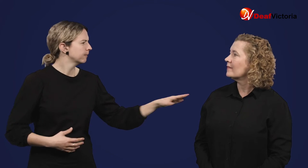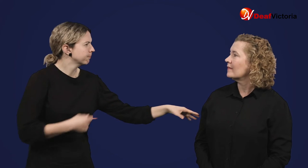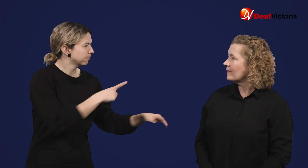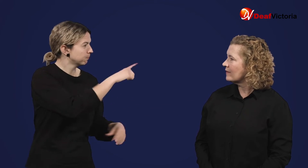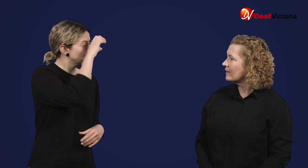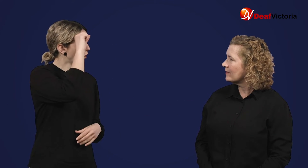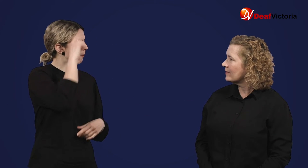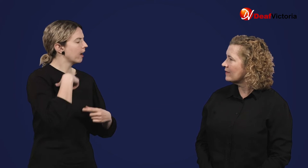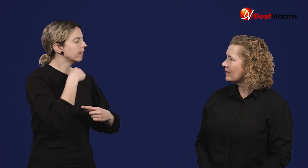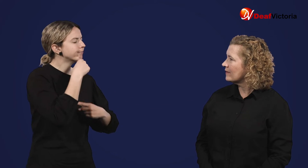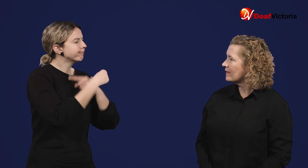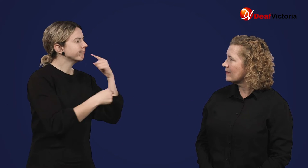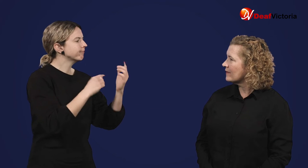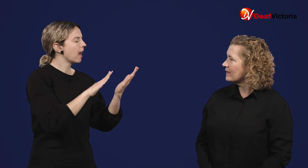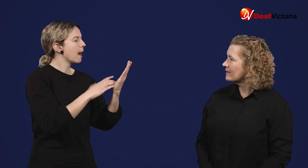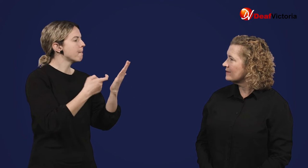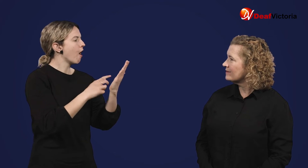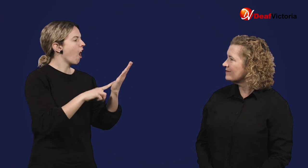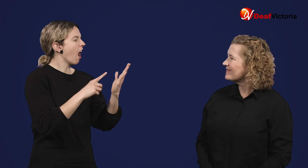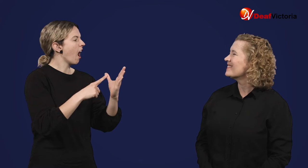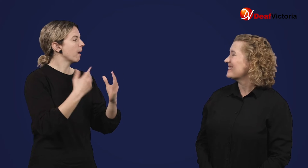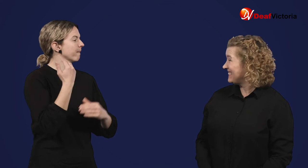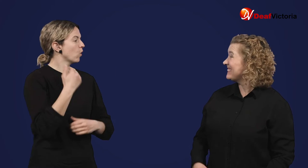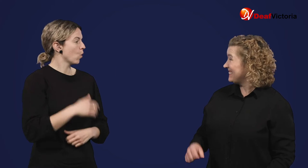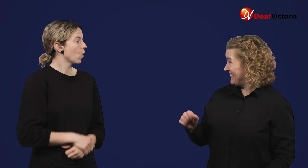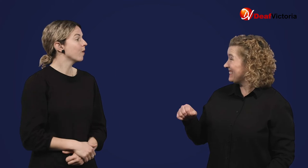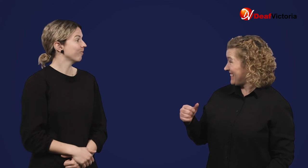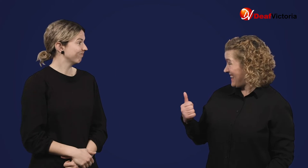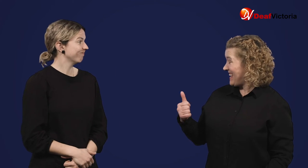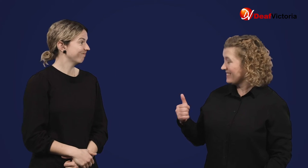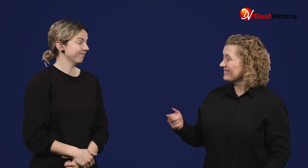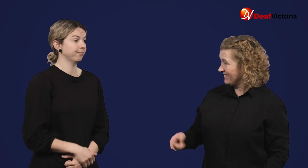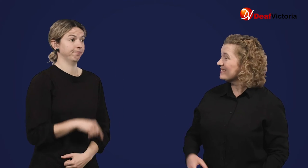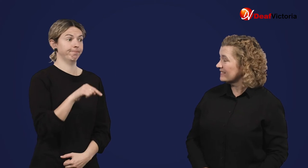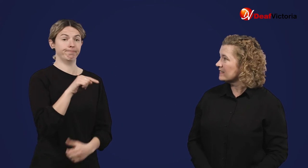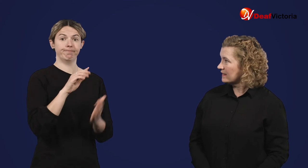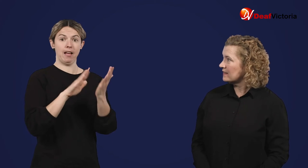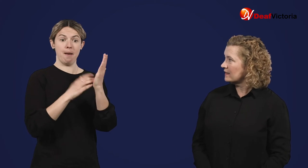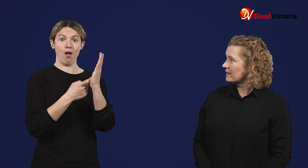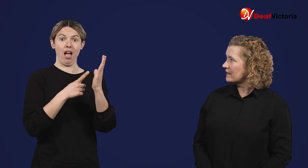Remember what I was explaining about mRNA before? -Yes I do!